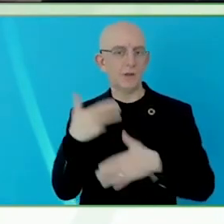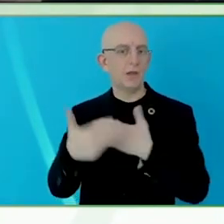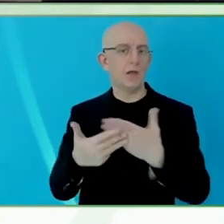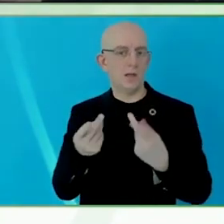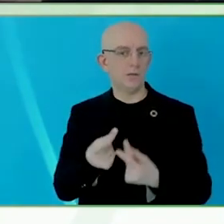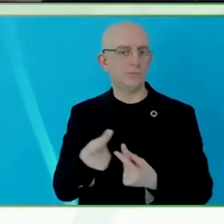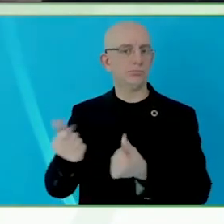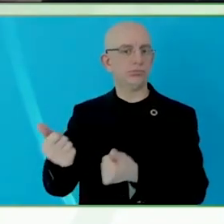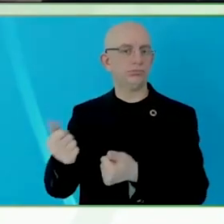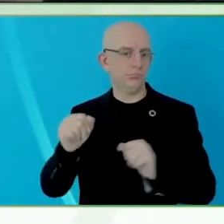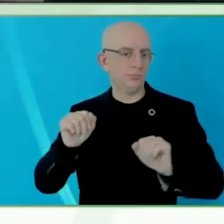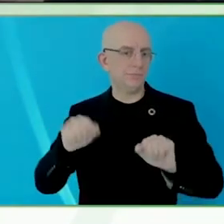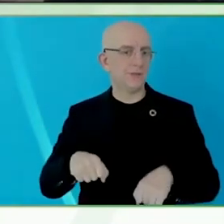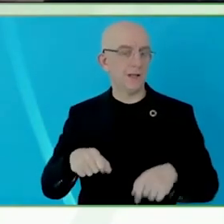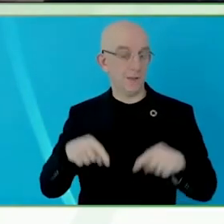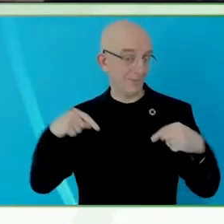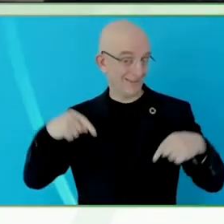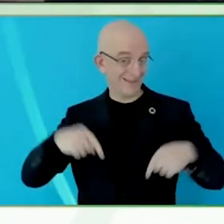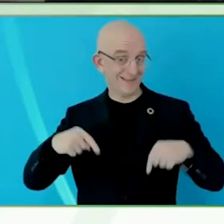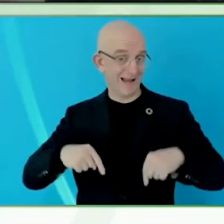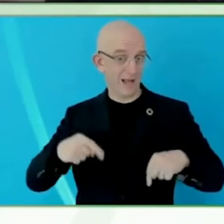move a little bit slower.